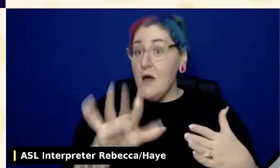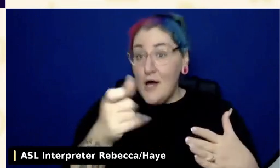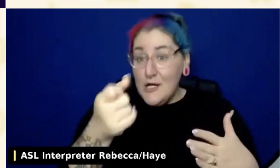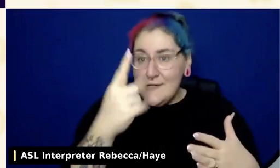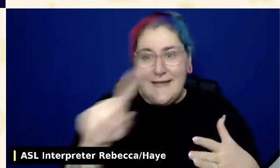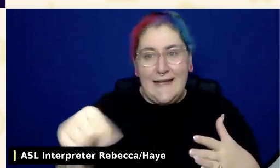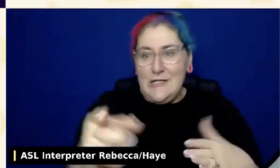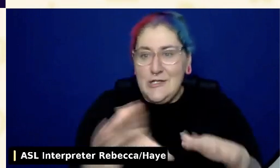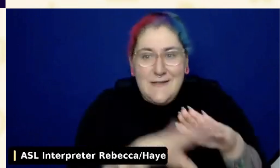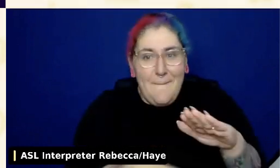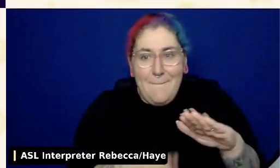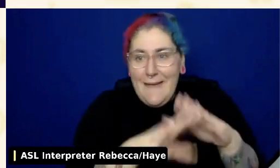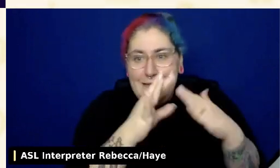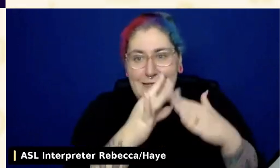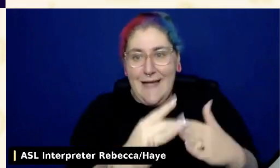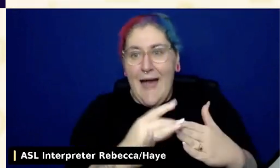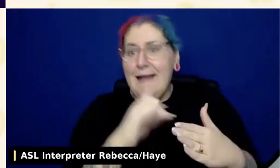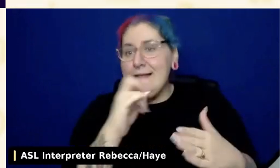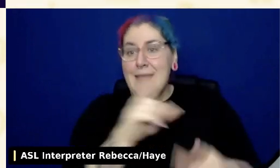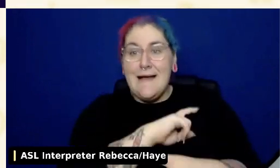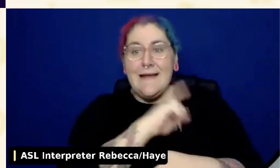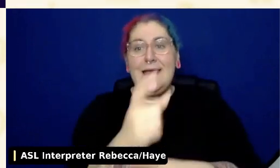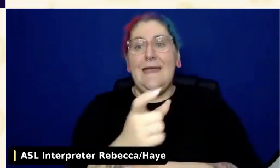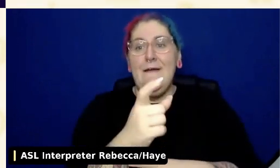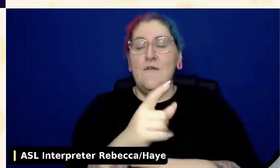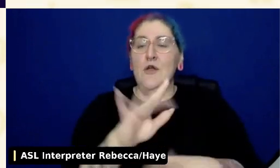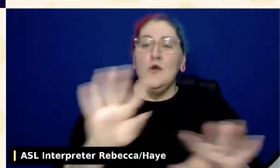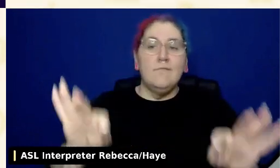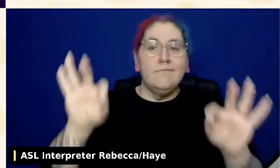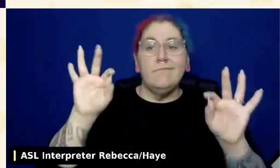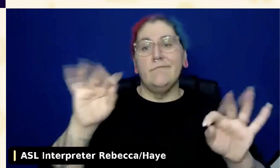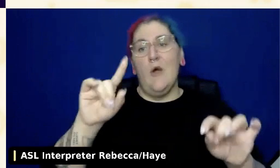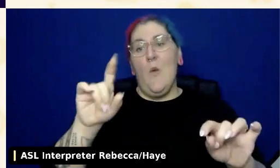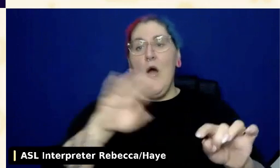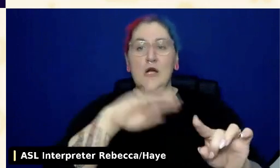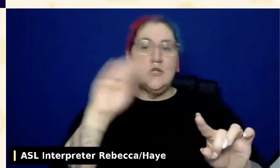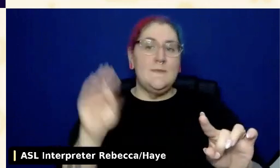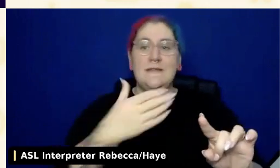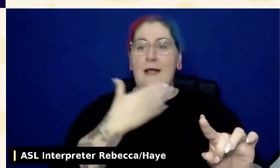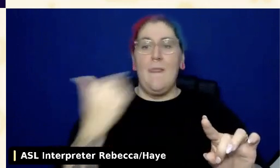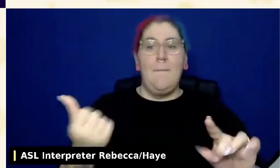It's not going to give you 100% the best most accessible starter